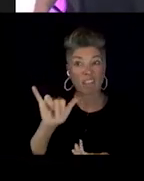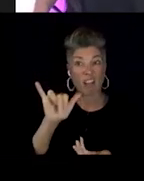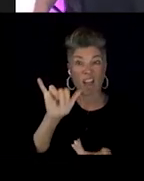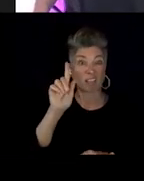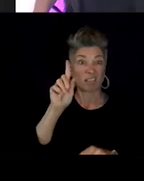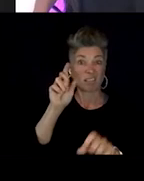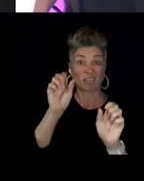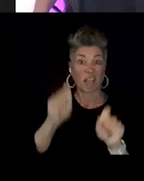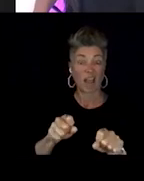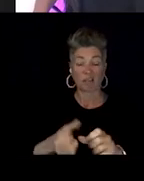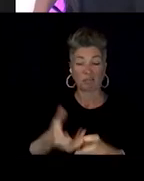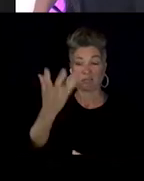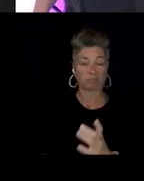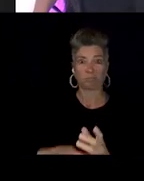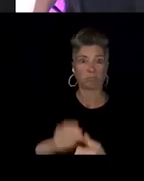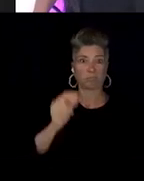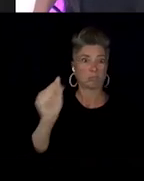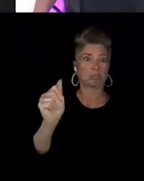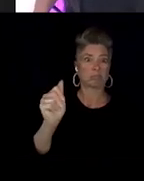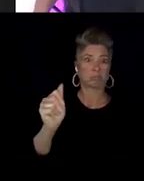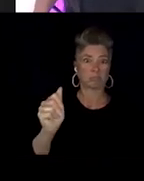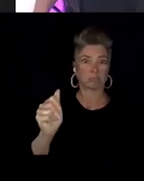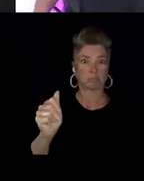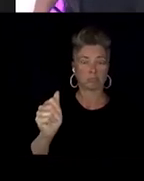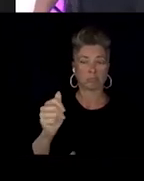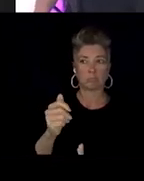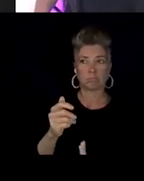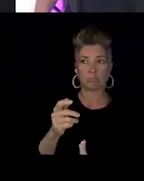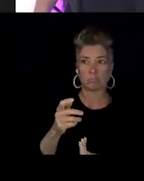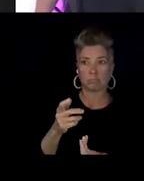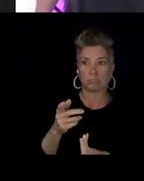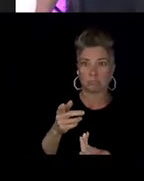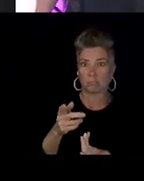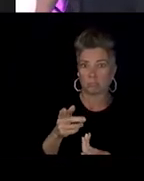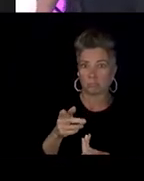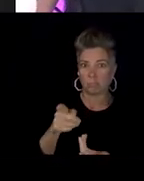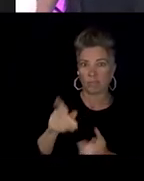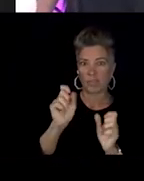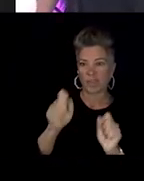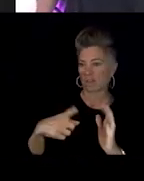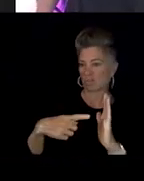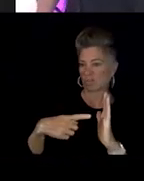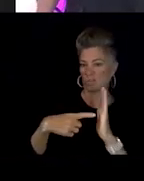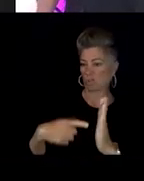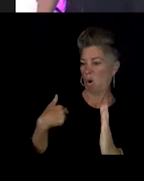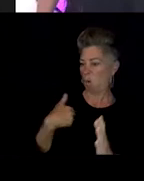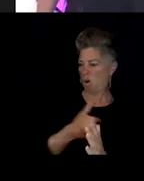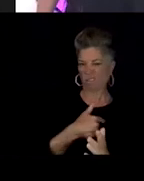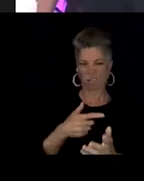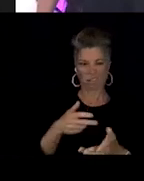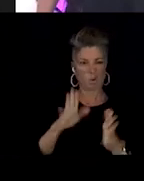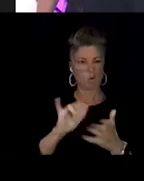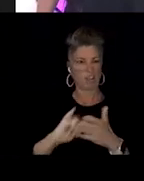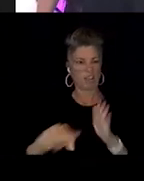We could be publicized in way that is so damaging. And it can just change so quickly.